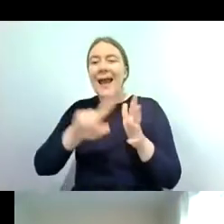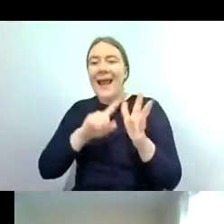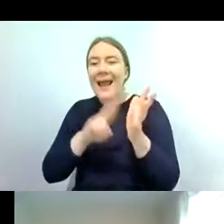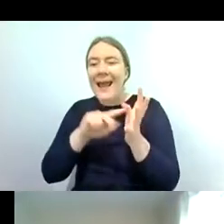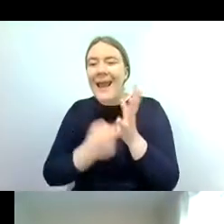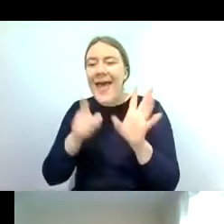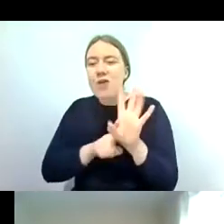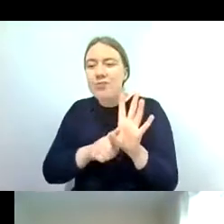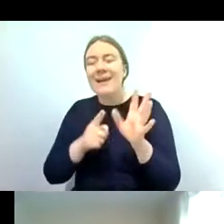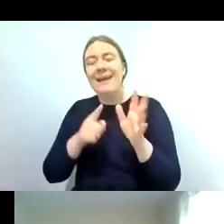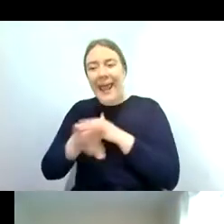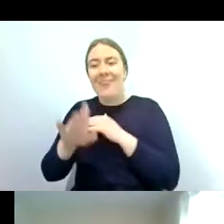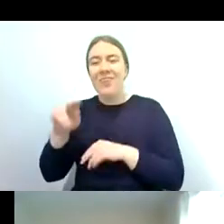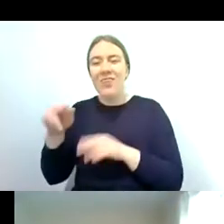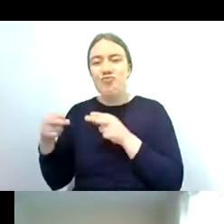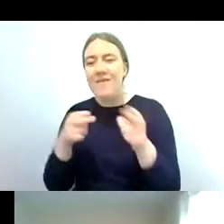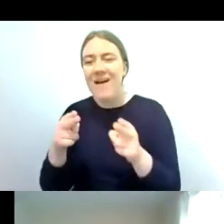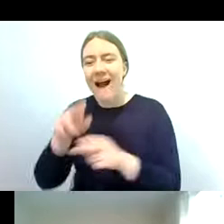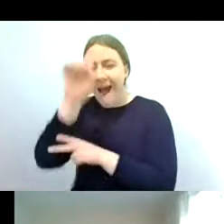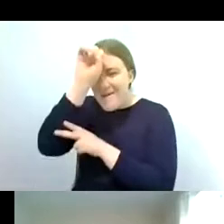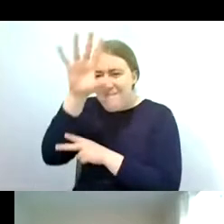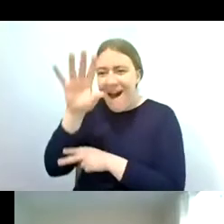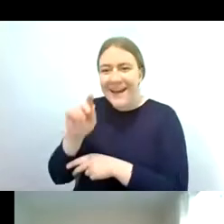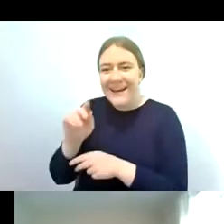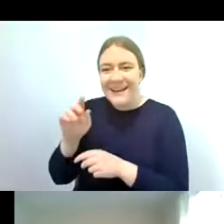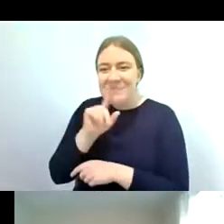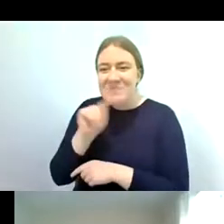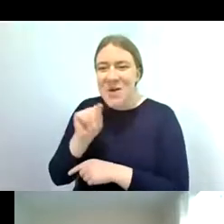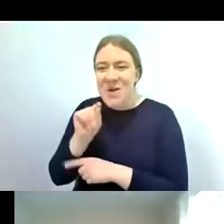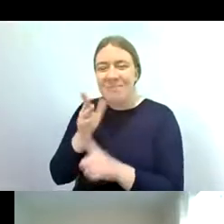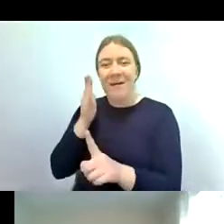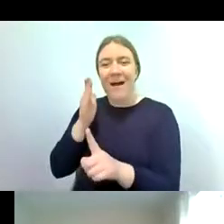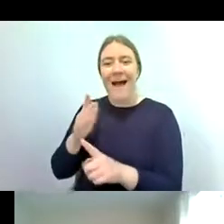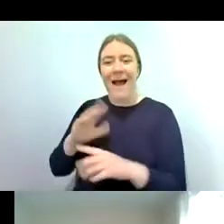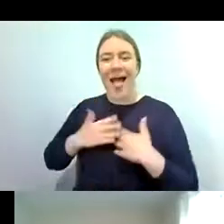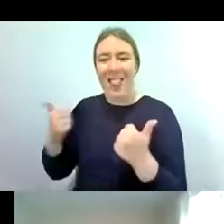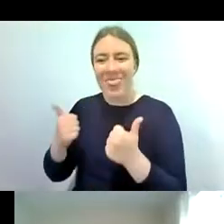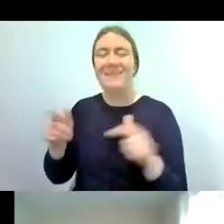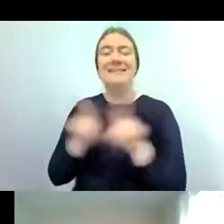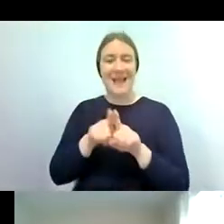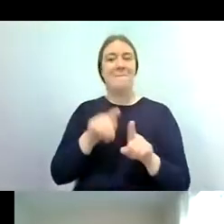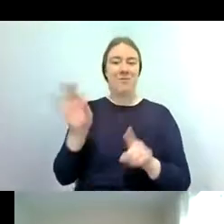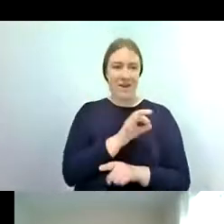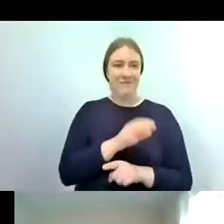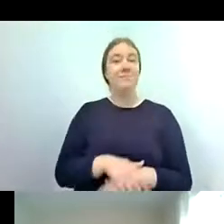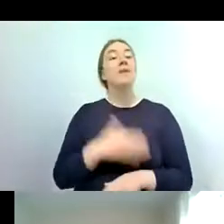in the ARMI scheme eight target groups are looked at so this is the mayflies the stoneflies the